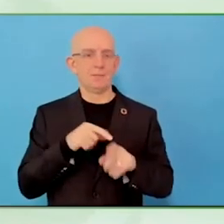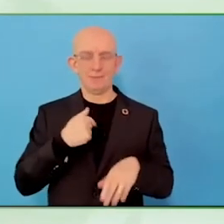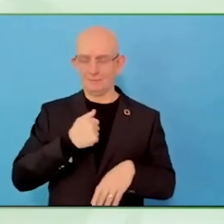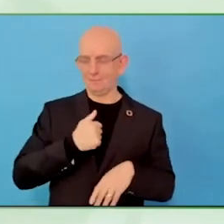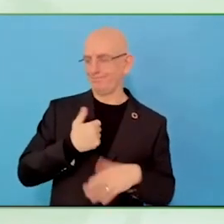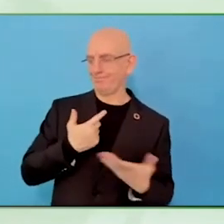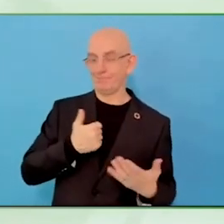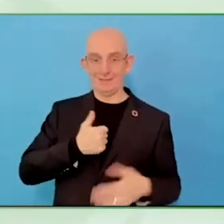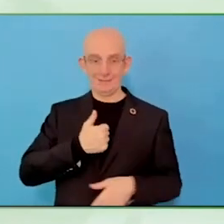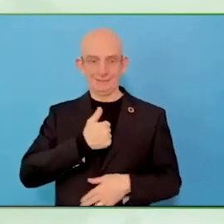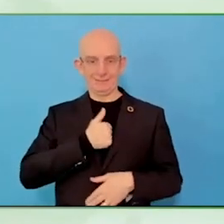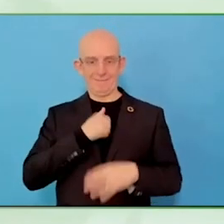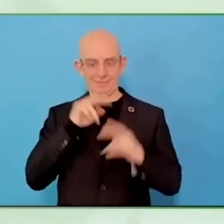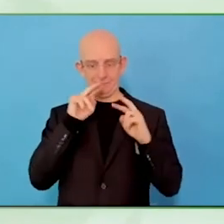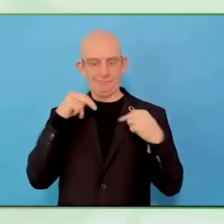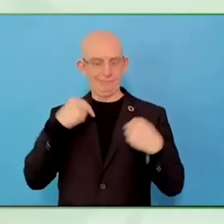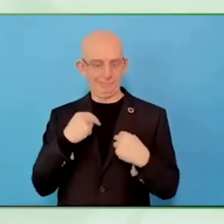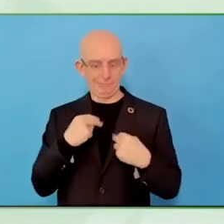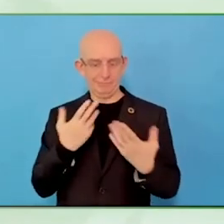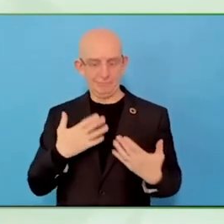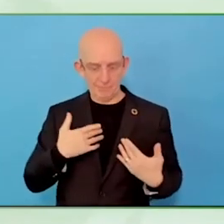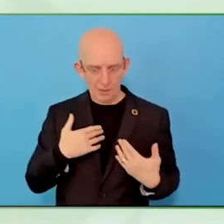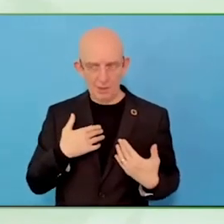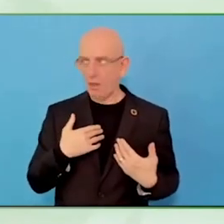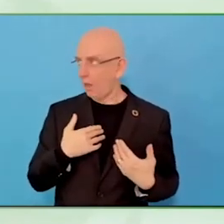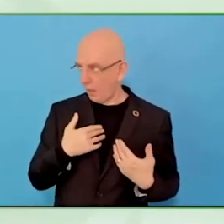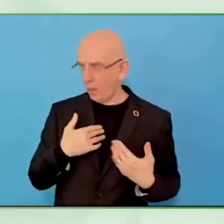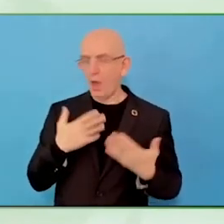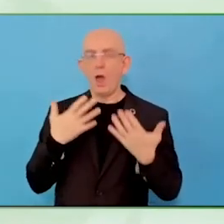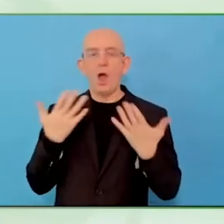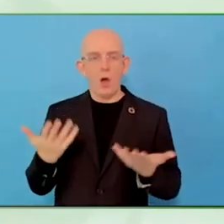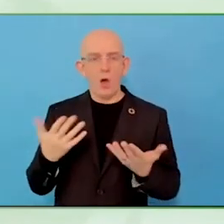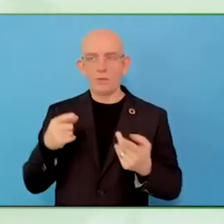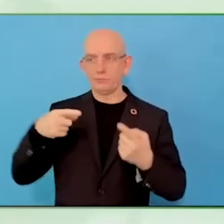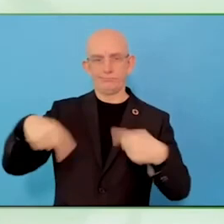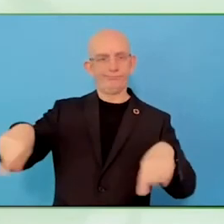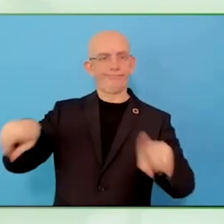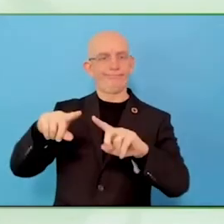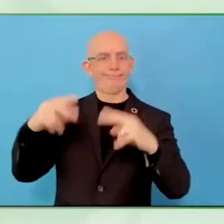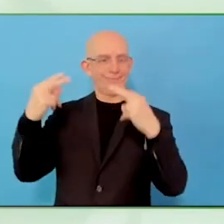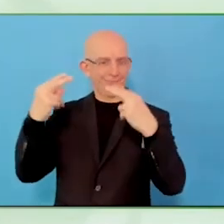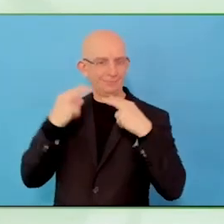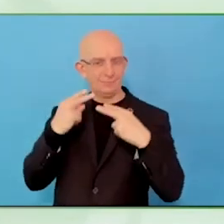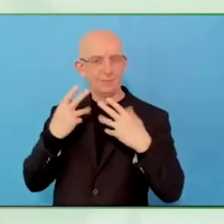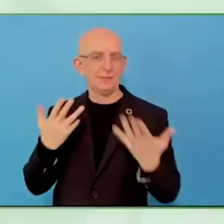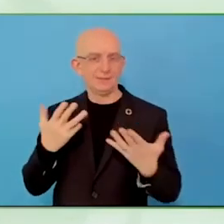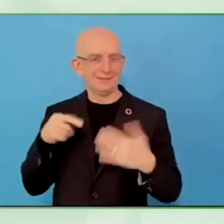self-efficacy, well-being, his belief there is hope in life.